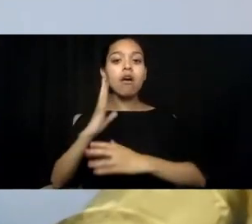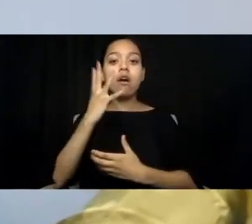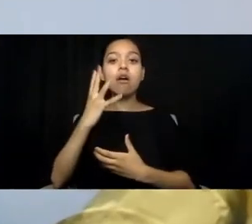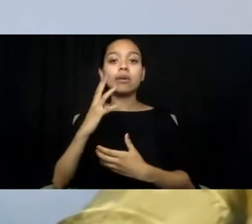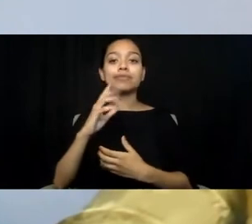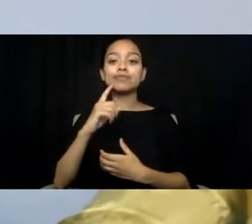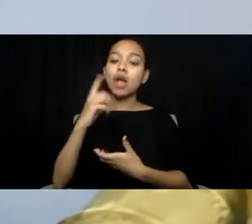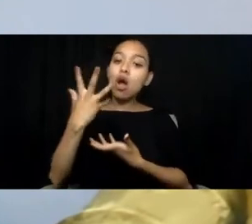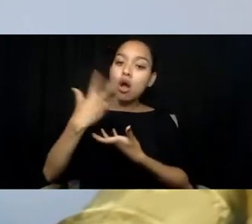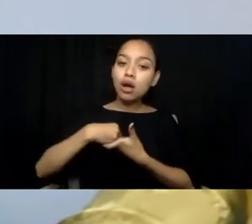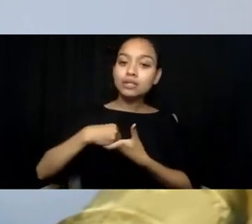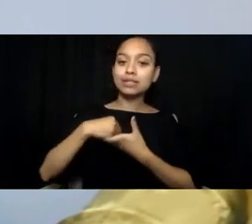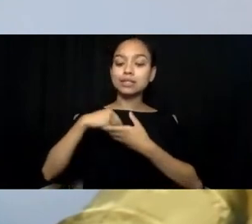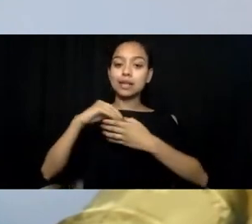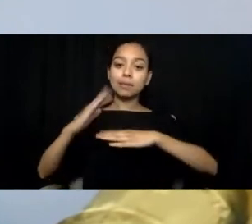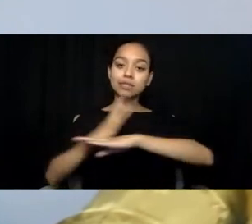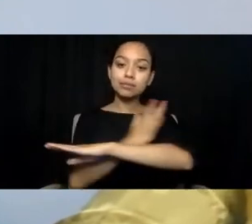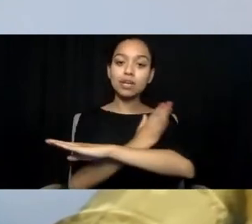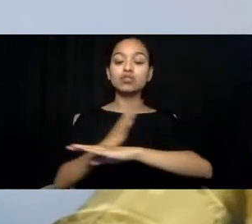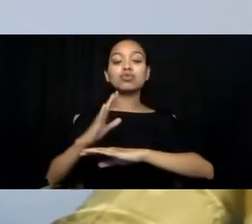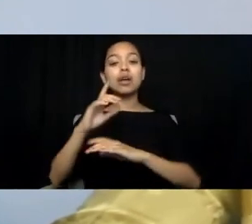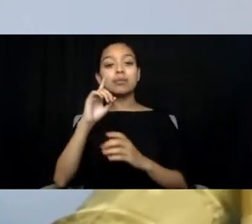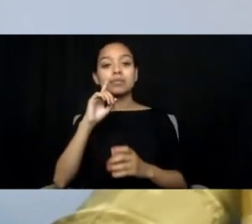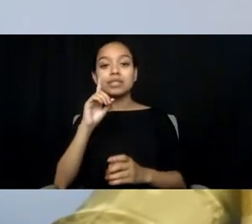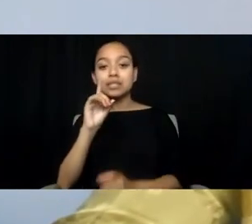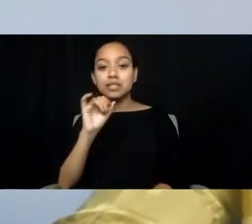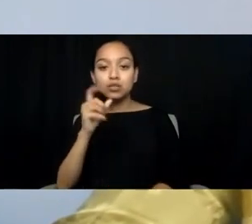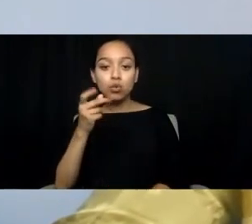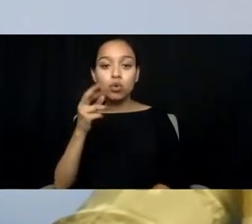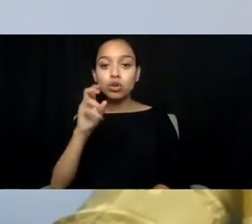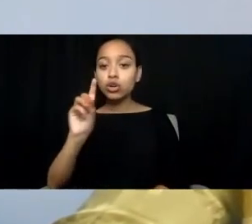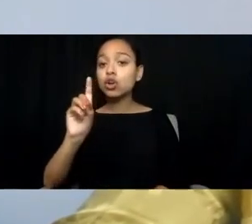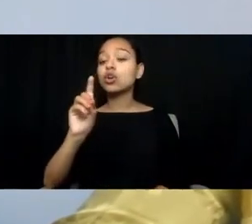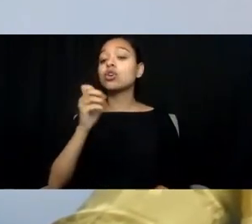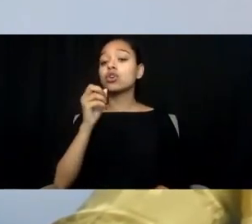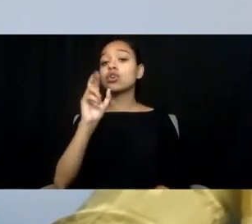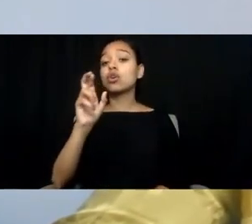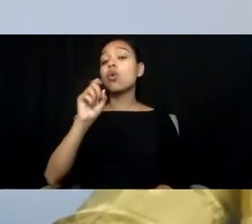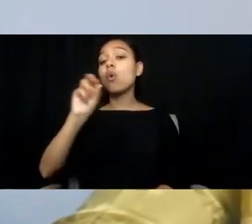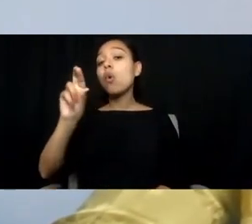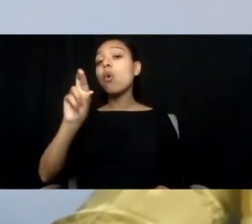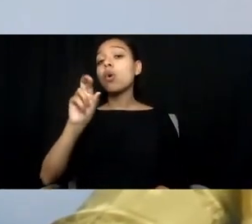such as ADHD or learning disabilities. The neurodiversity movement emerged during the 1990s